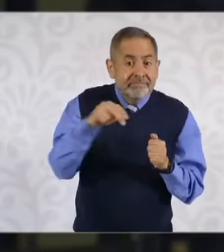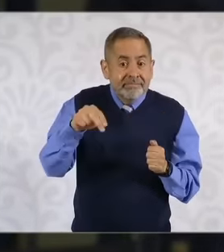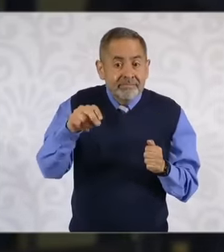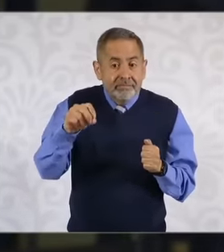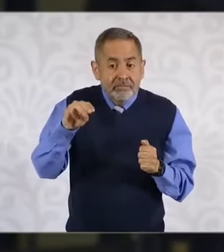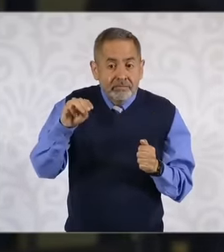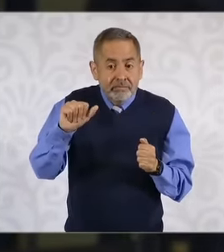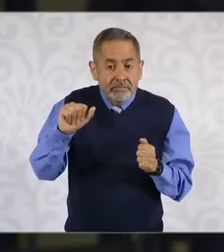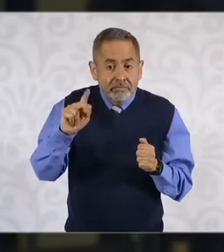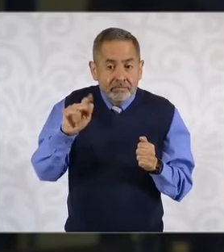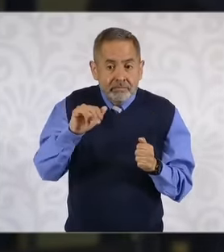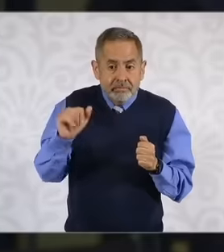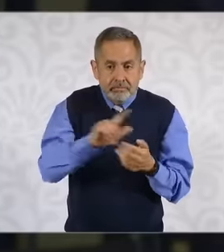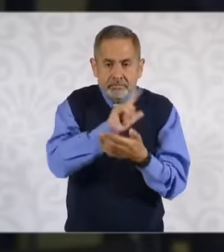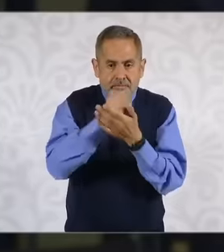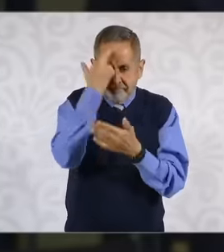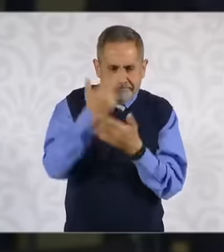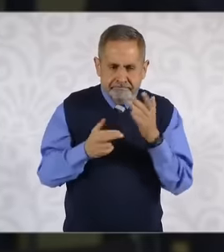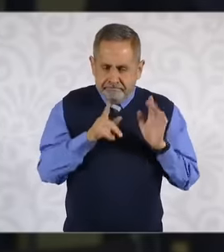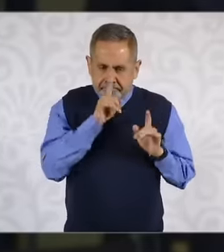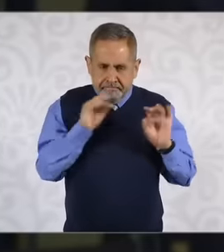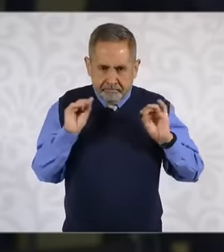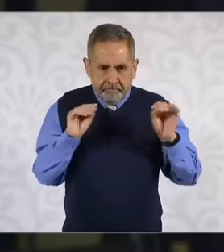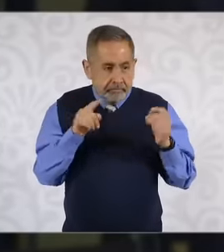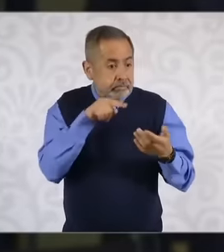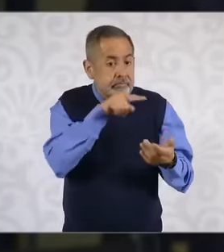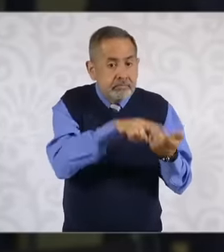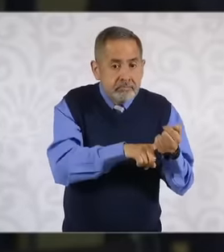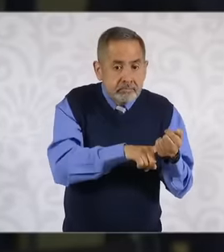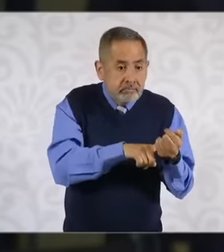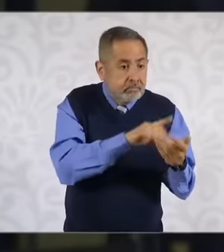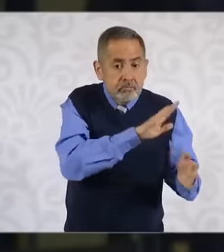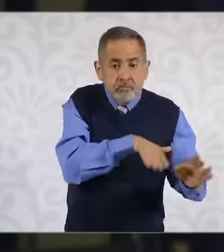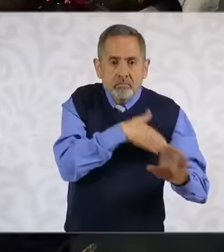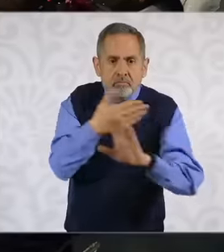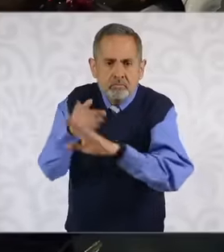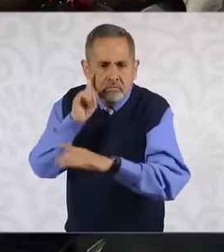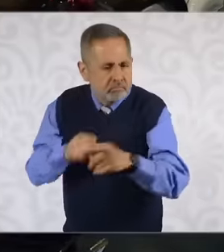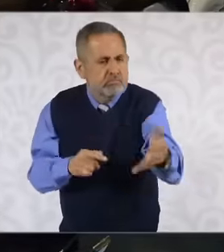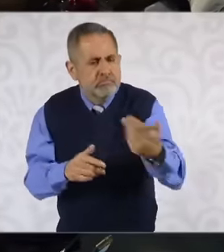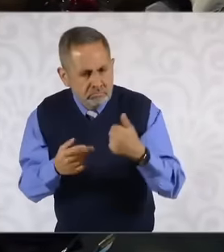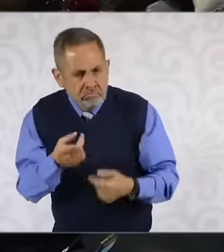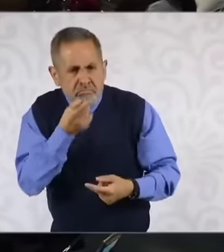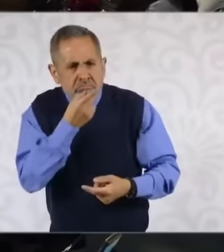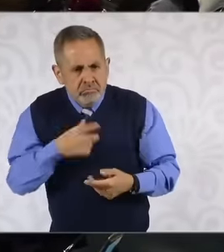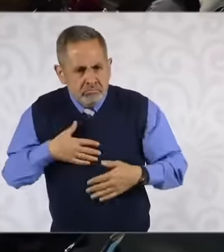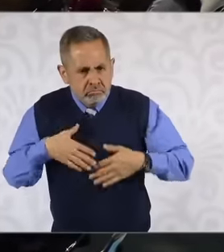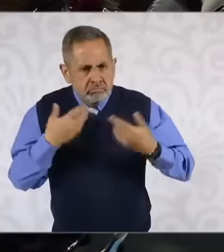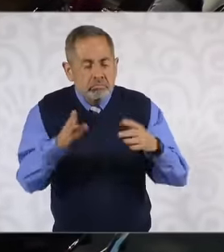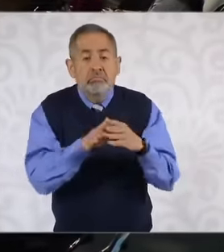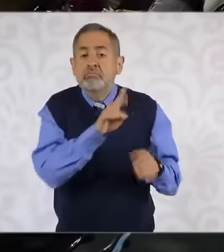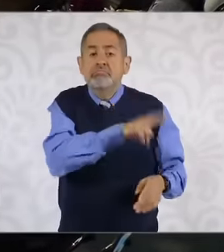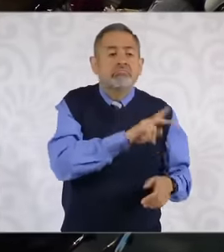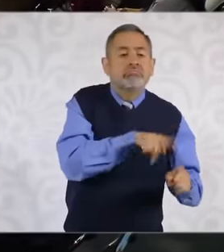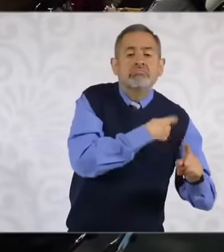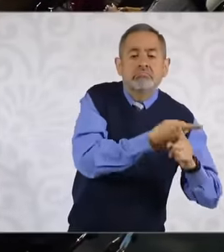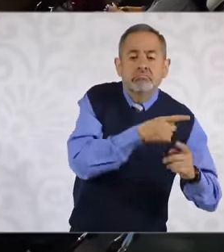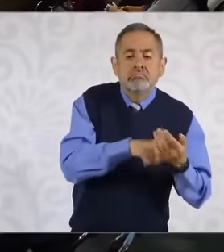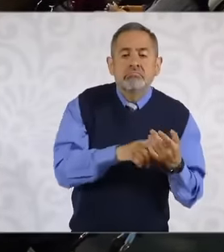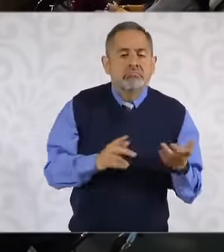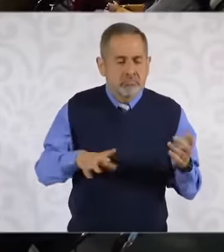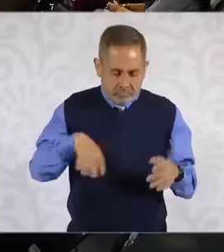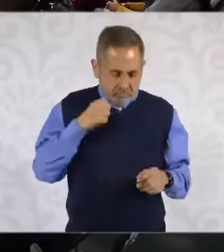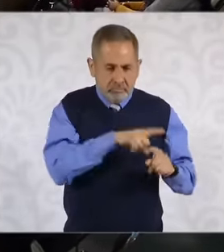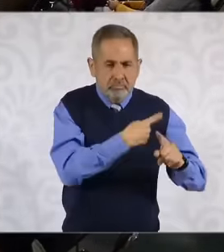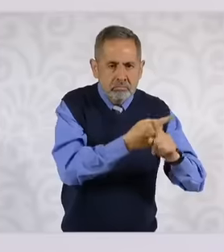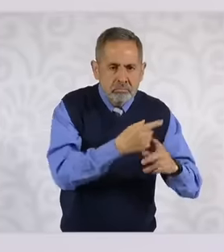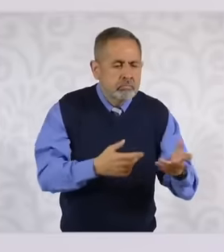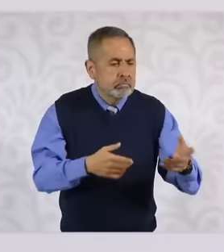to mention the crime but his opinion goes against women for sexual abuse yes I understand